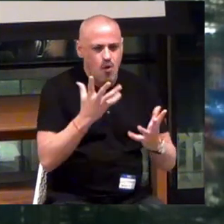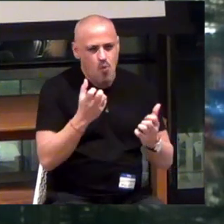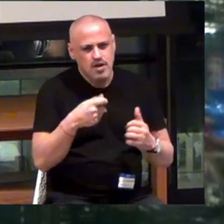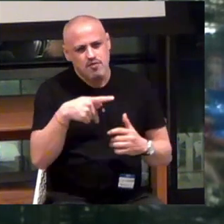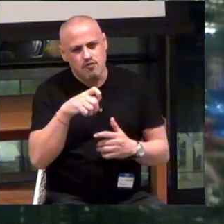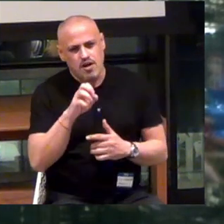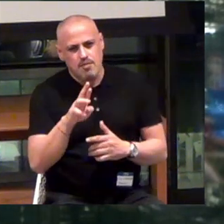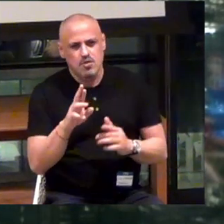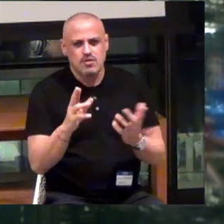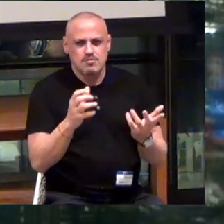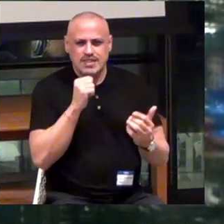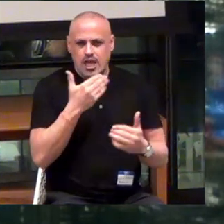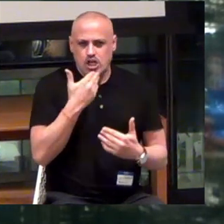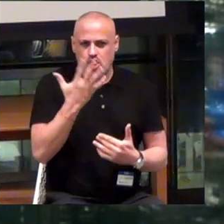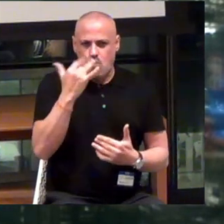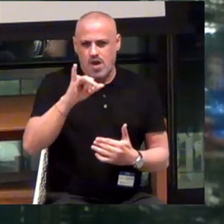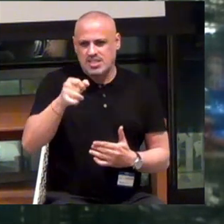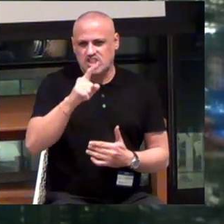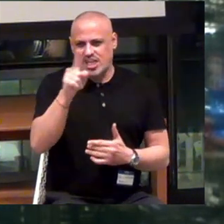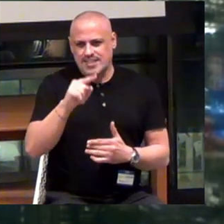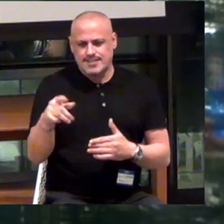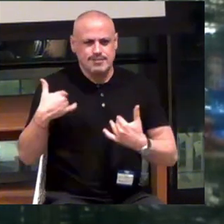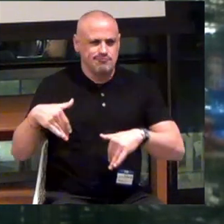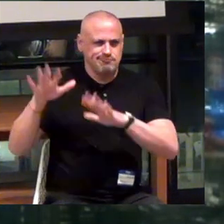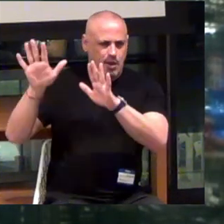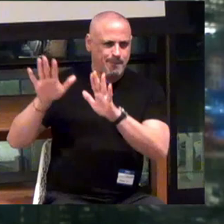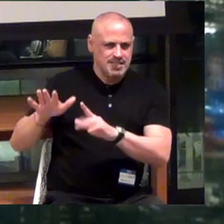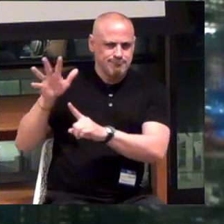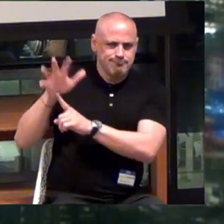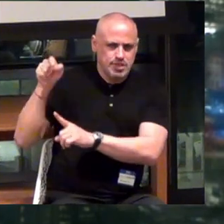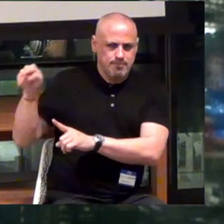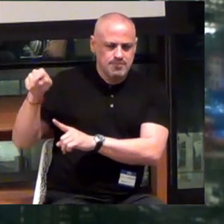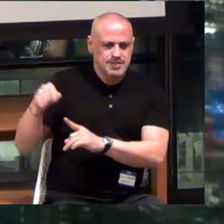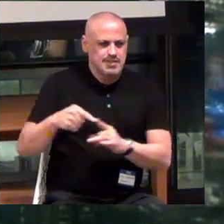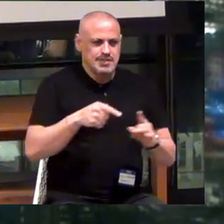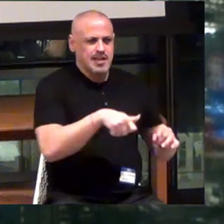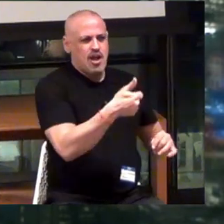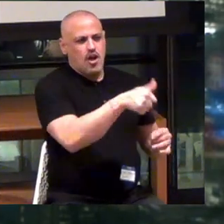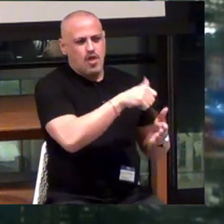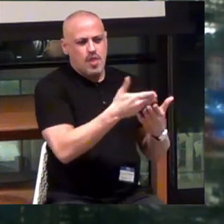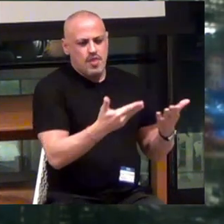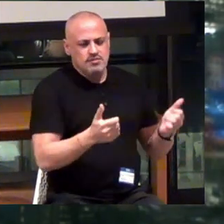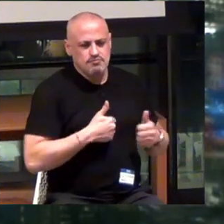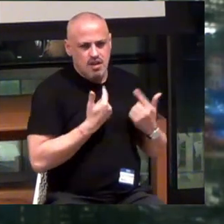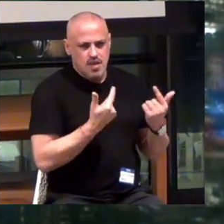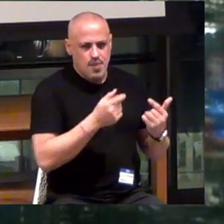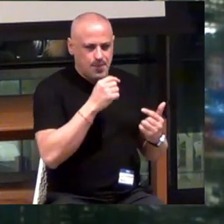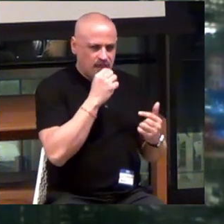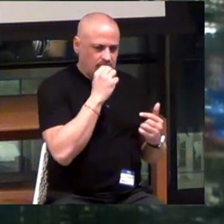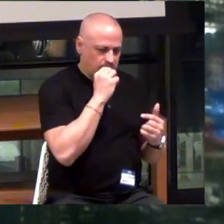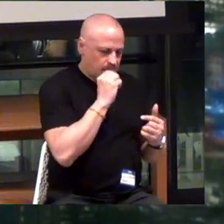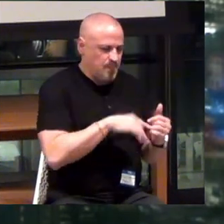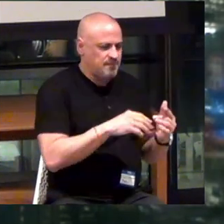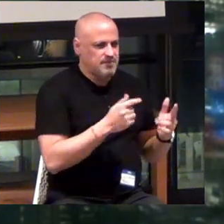Realized I wouldn't be any good, because Jay-Z was too great. So I decided to do something else with my life. A lot of people run marathons.